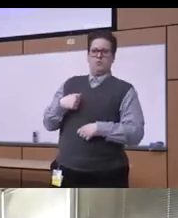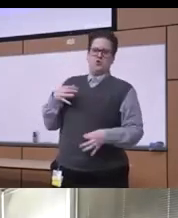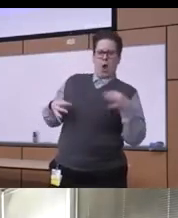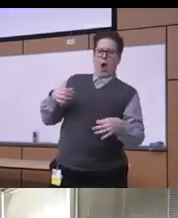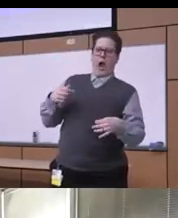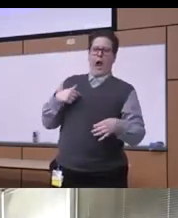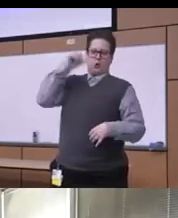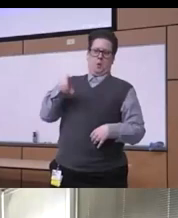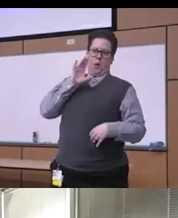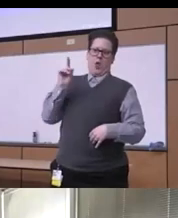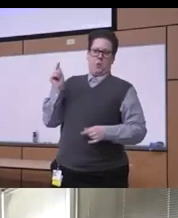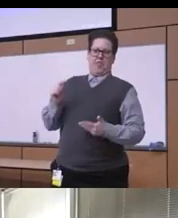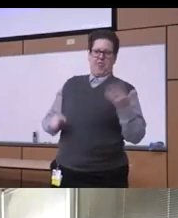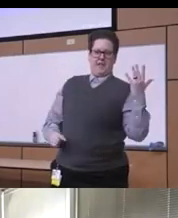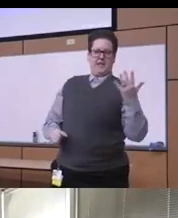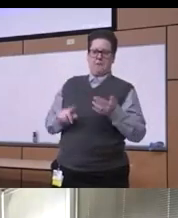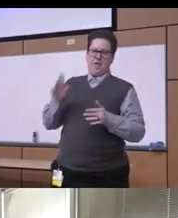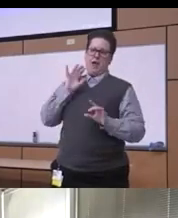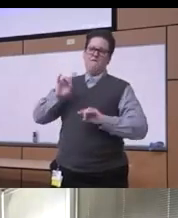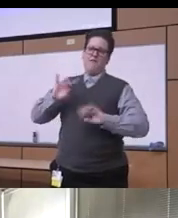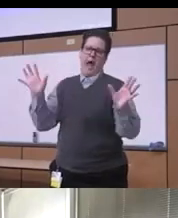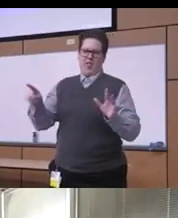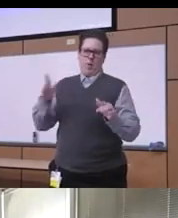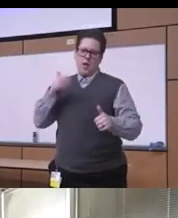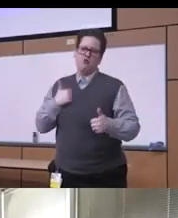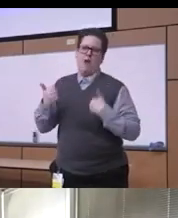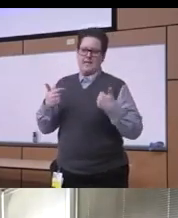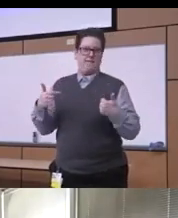what they are really violent they are aggressive I'm scared I don't want to really deal with them